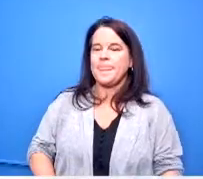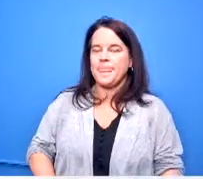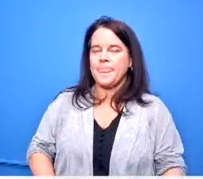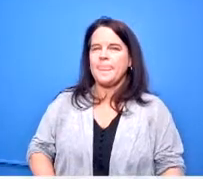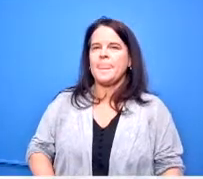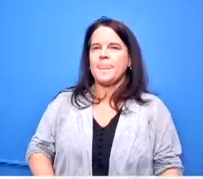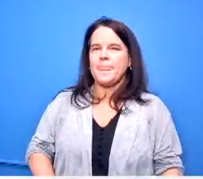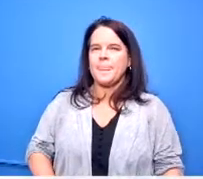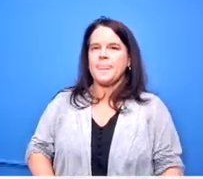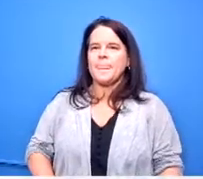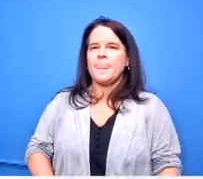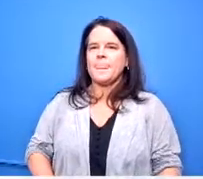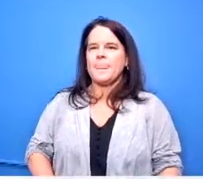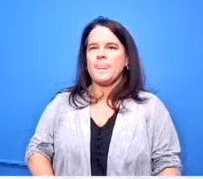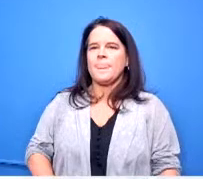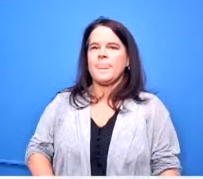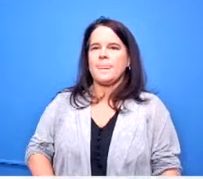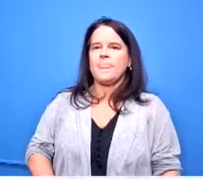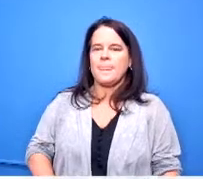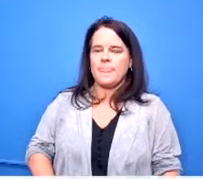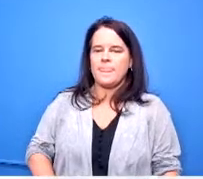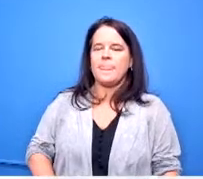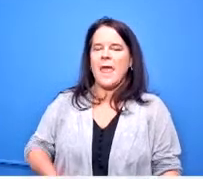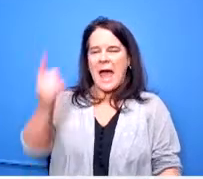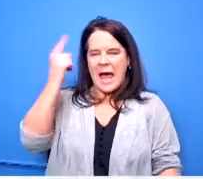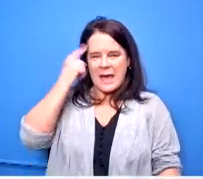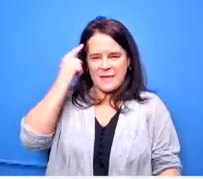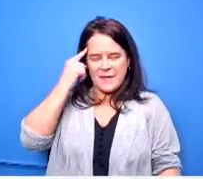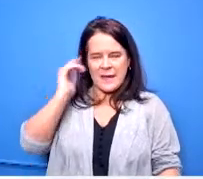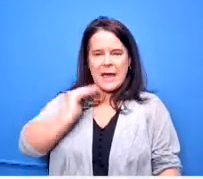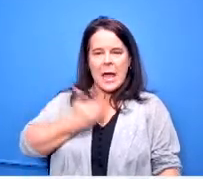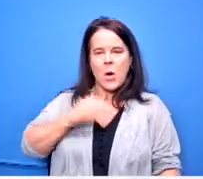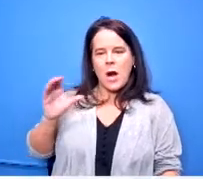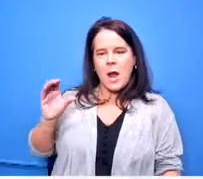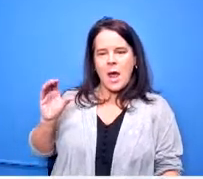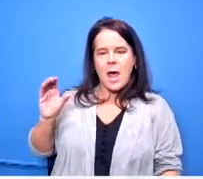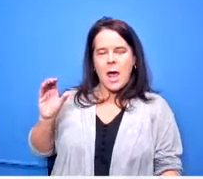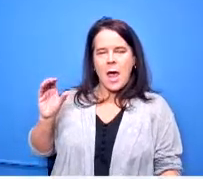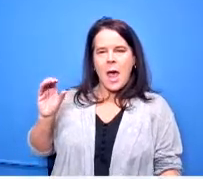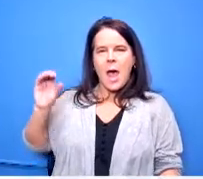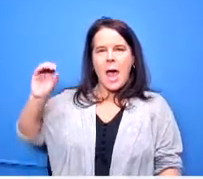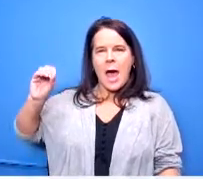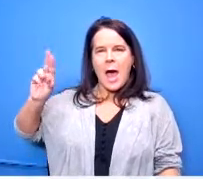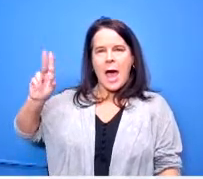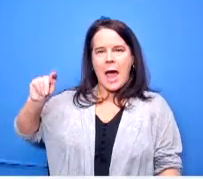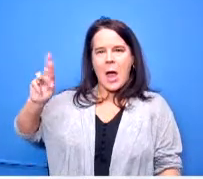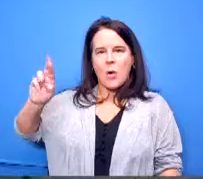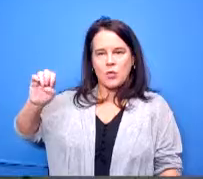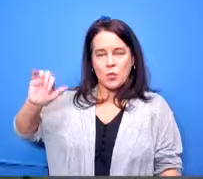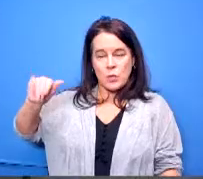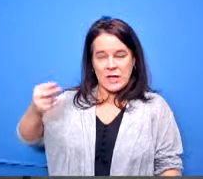i think that our outreach student activities coordinator is planning a survey to see what